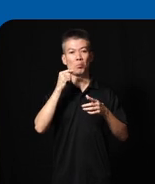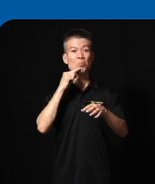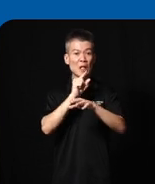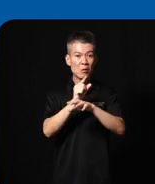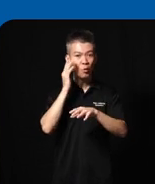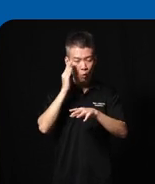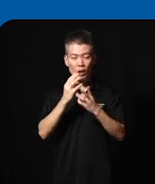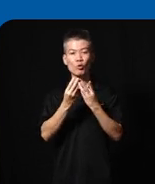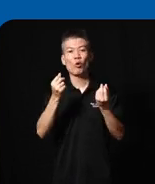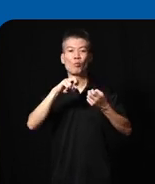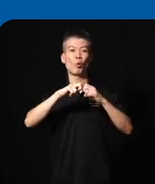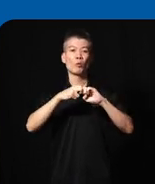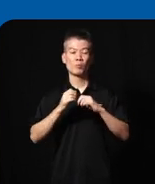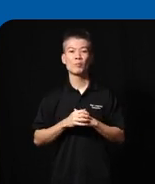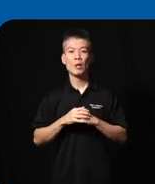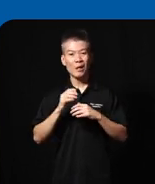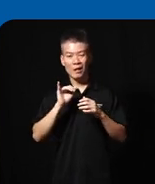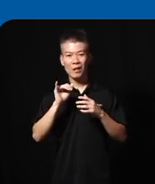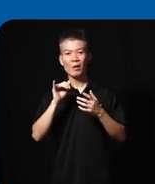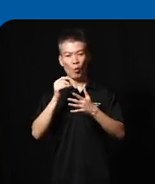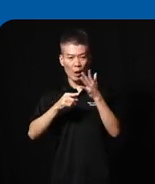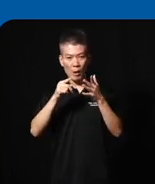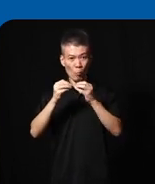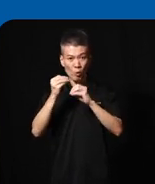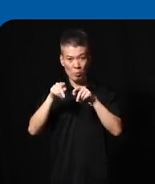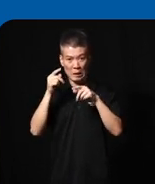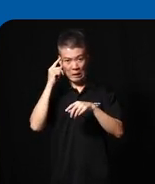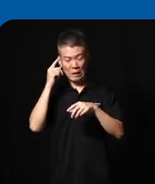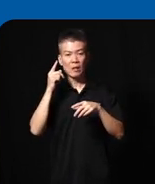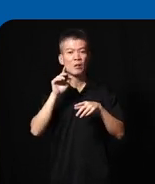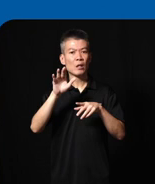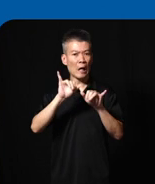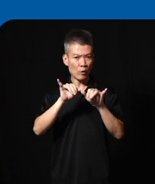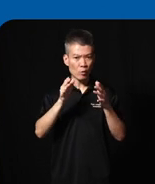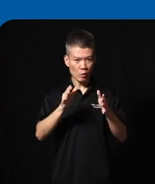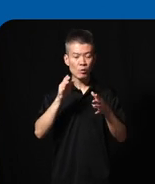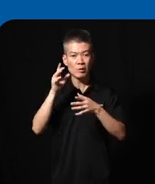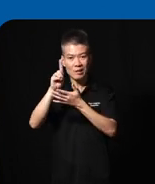they would solve a problem like what most people think so the engineers and the designers they're